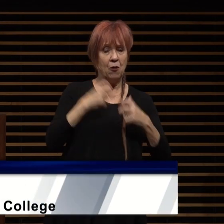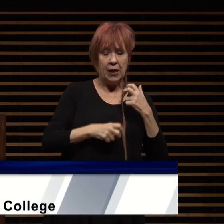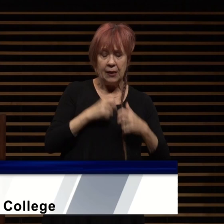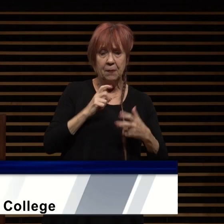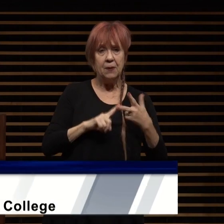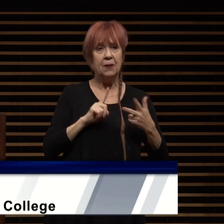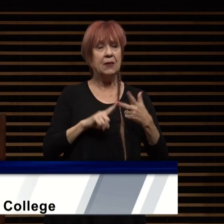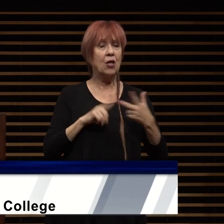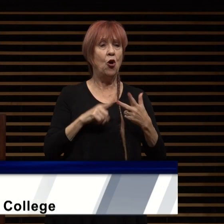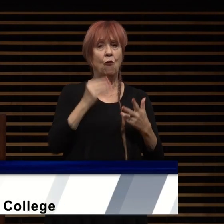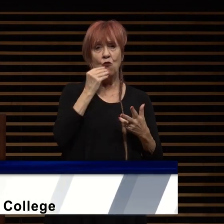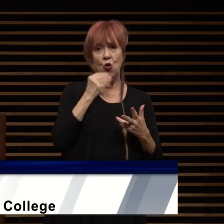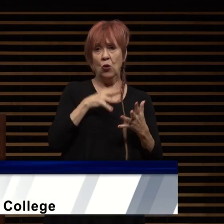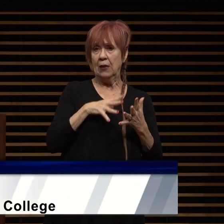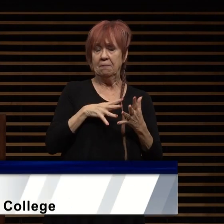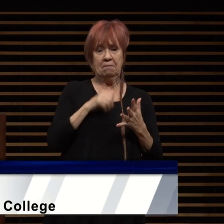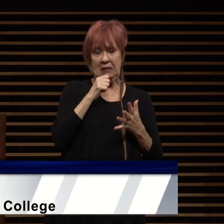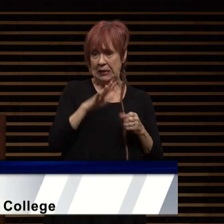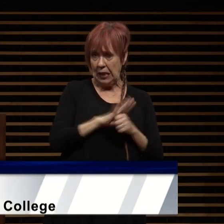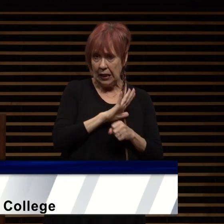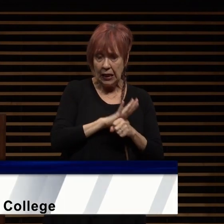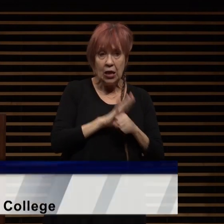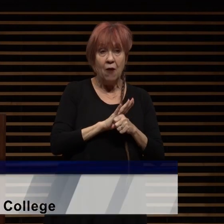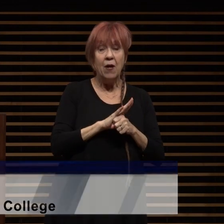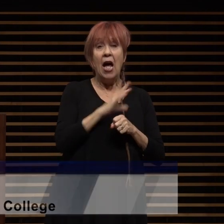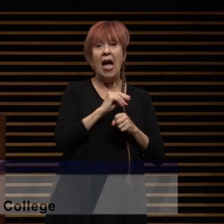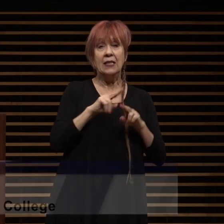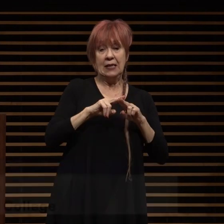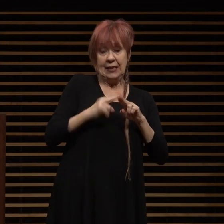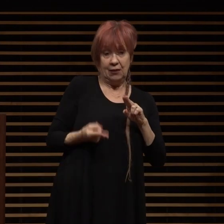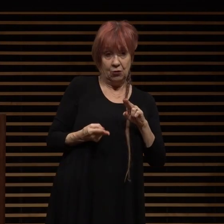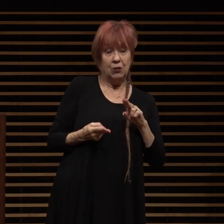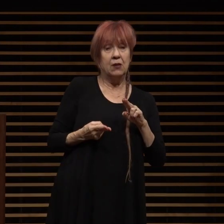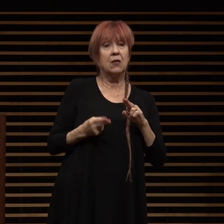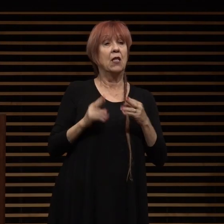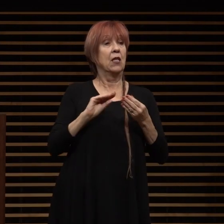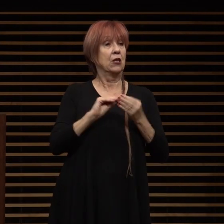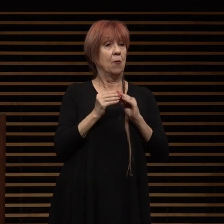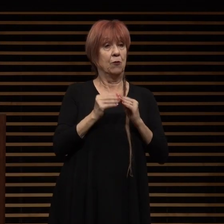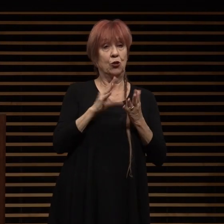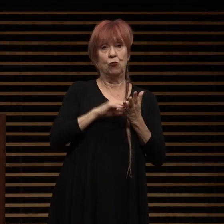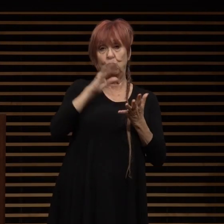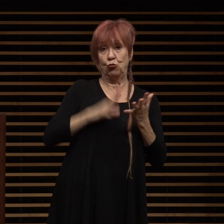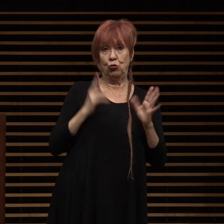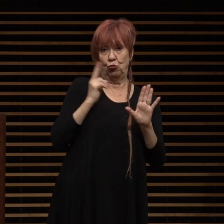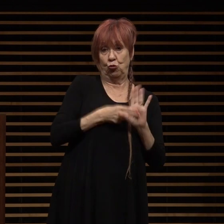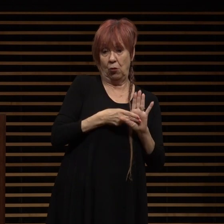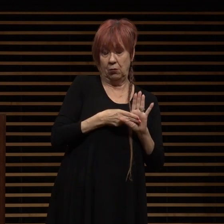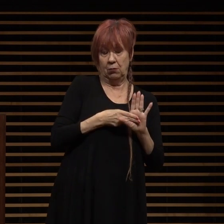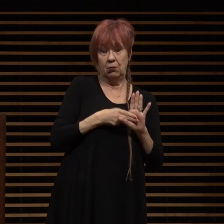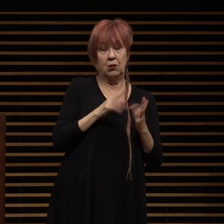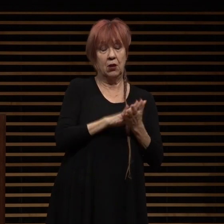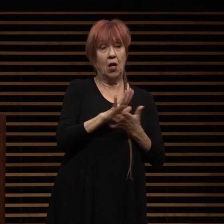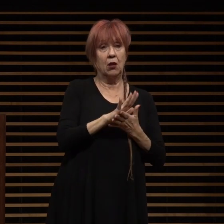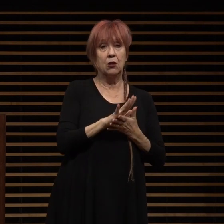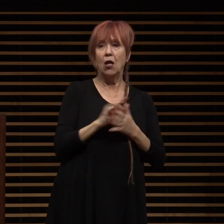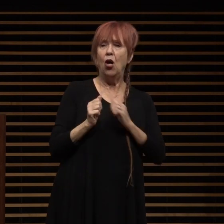insecurity and a decrease in statewide enrollment together with the support of our